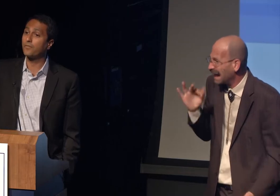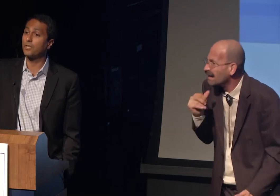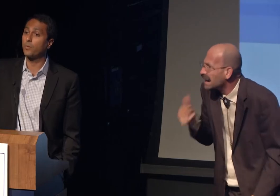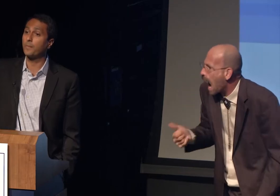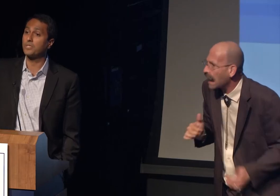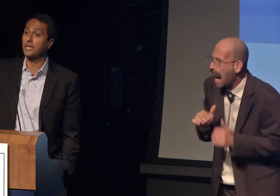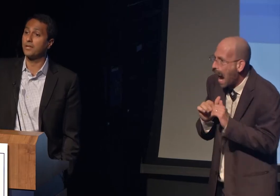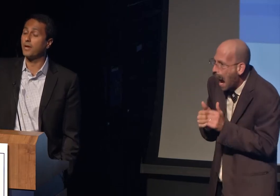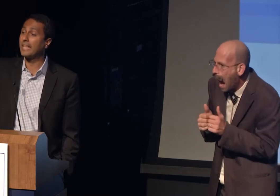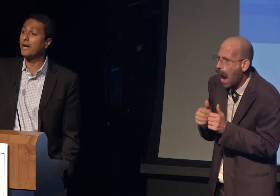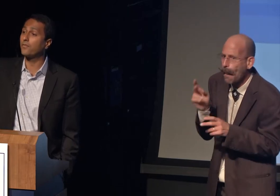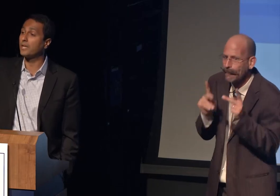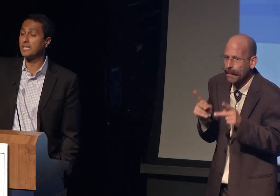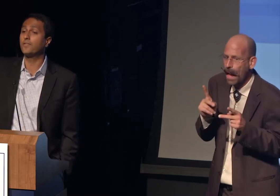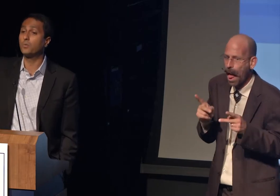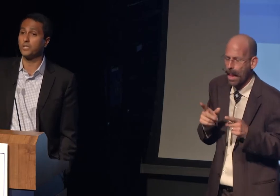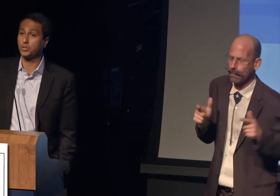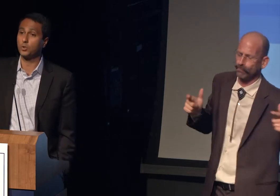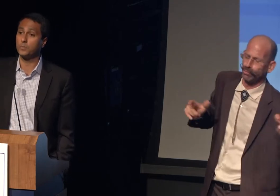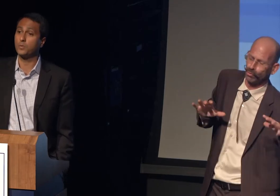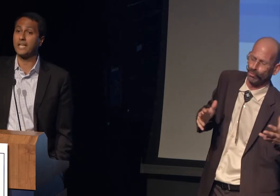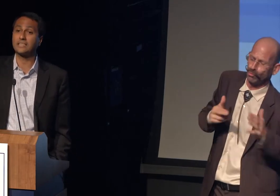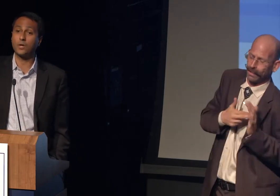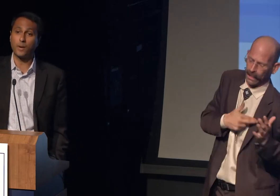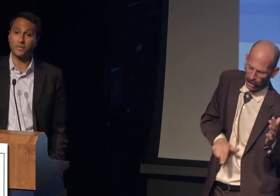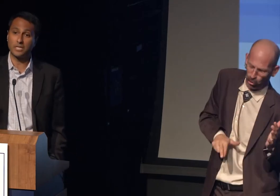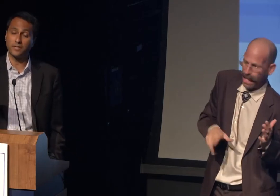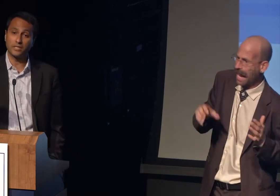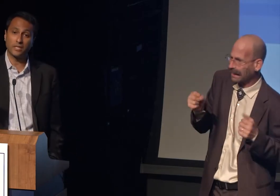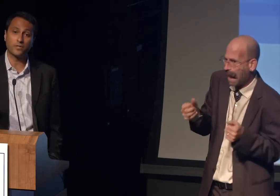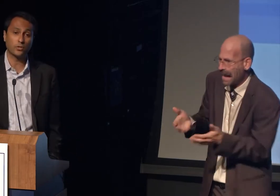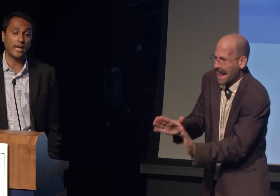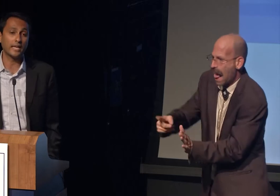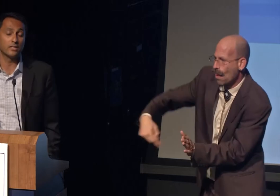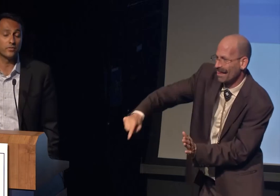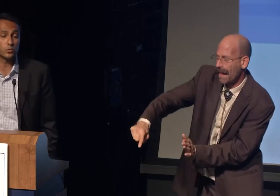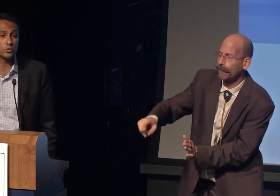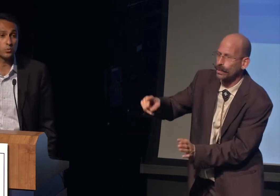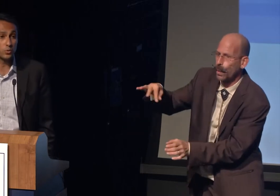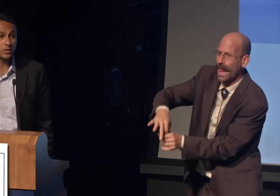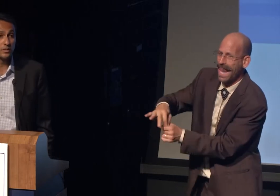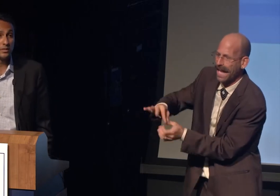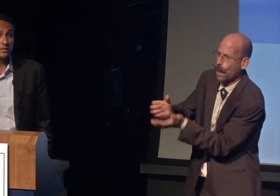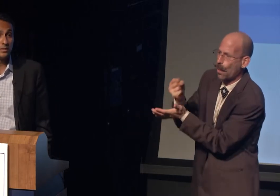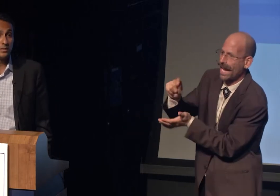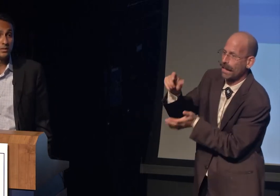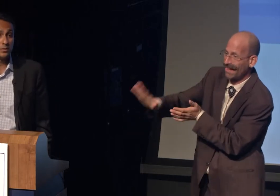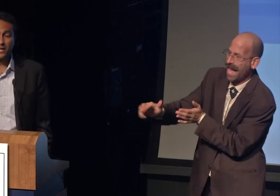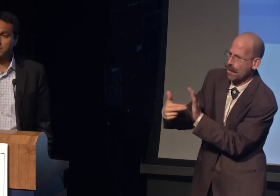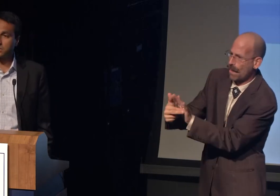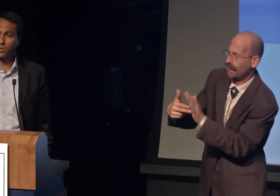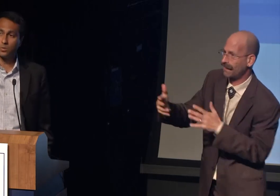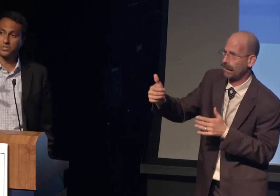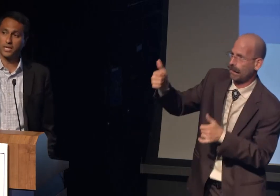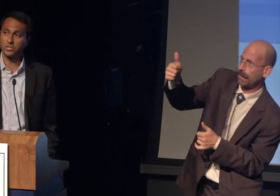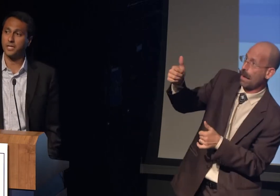for a different religious group to elect their representative and live under that individual's rule?